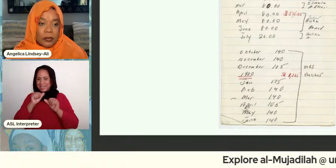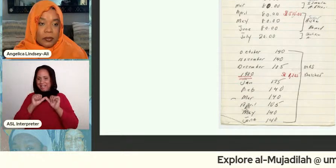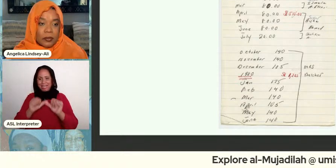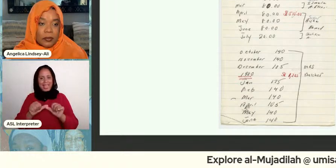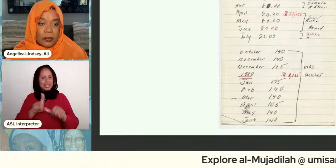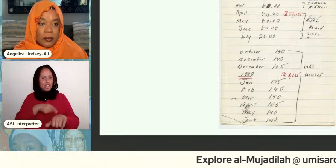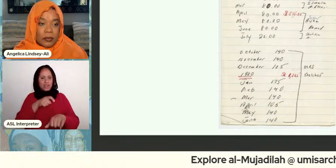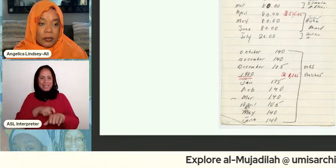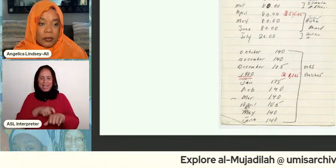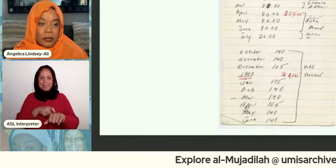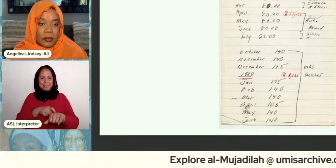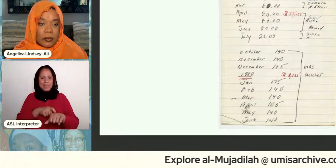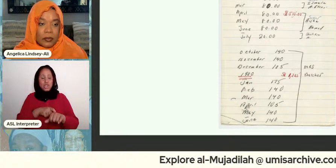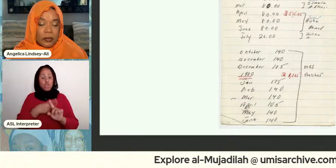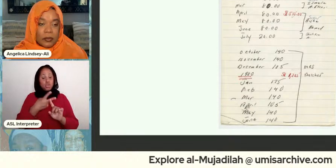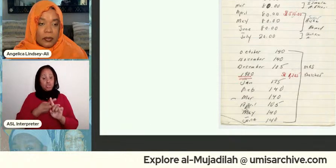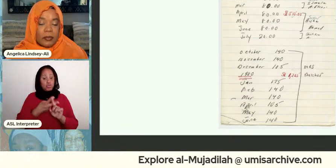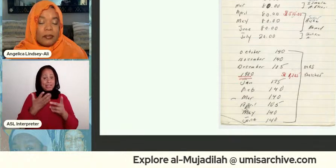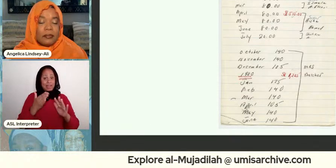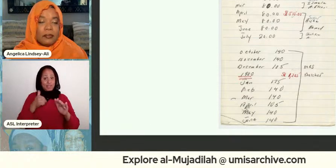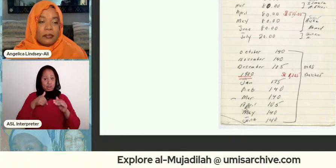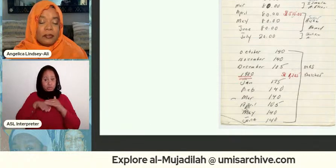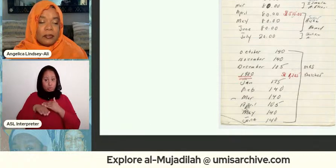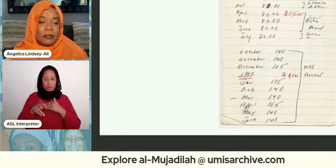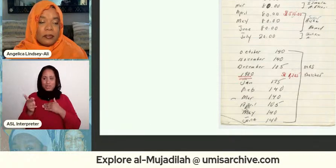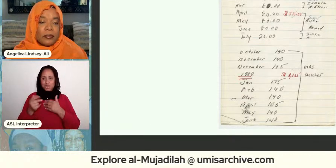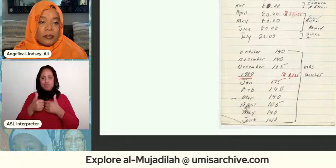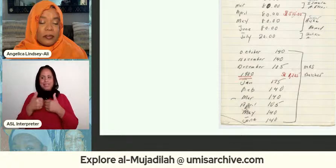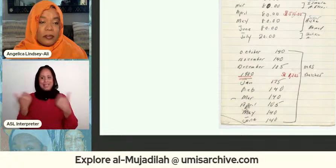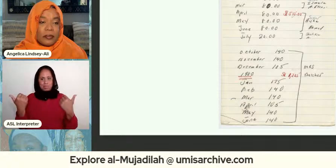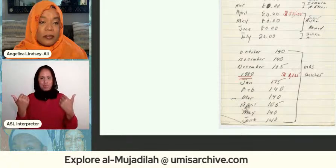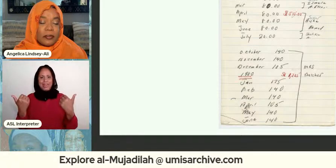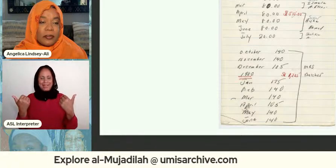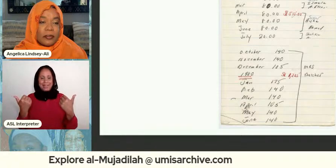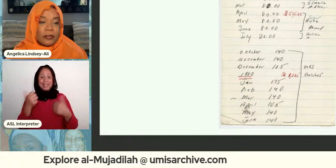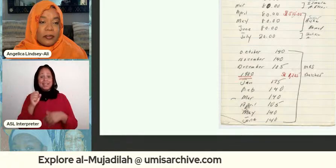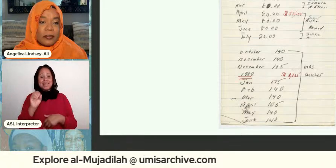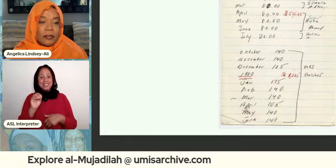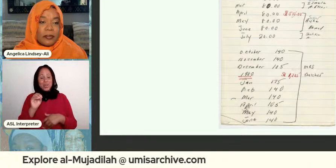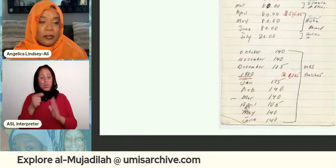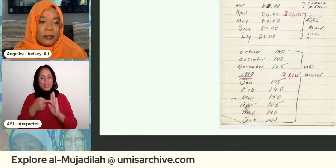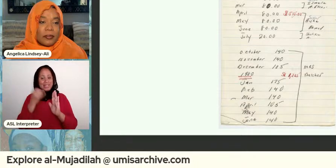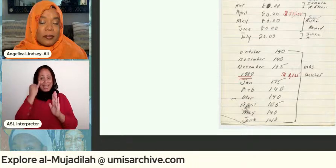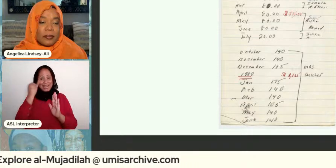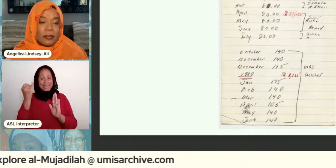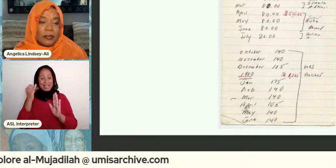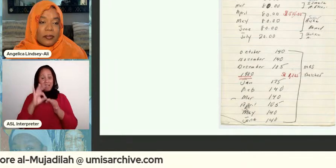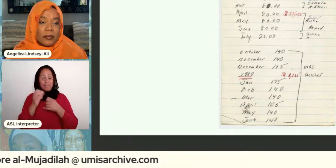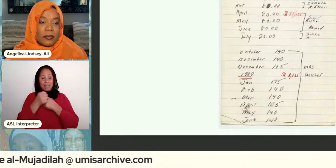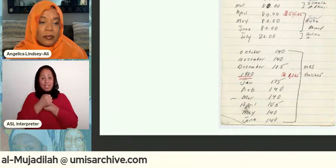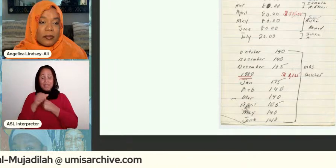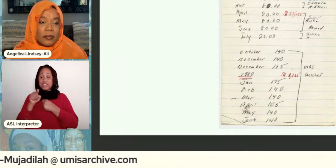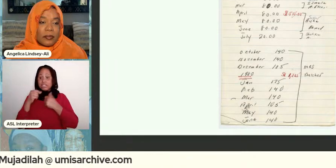i was born they were separated right so this idea of like love right so she has this love obviously